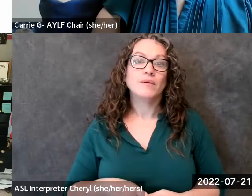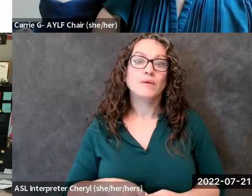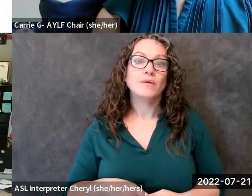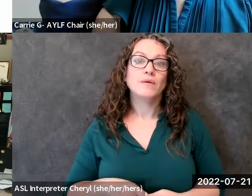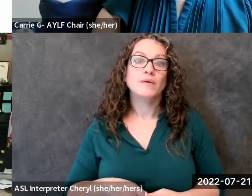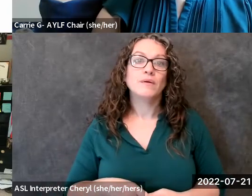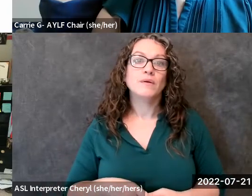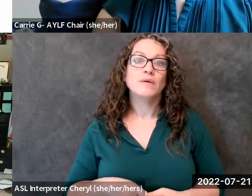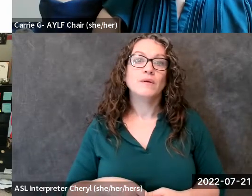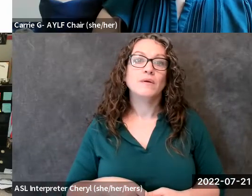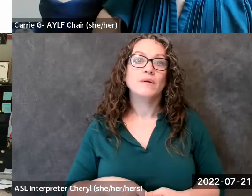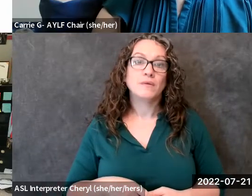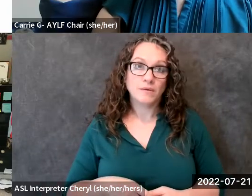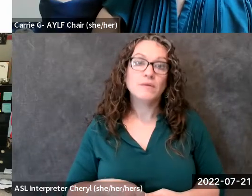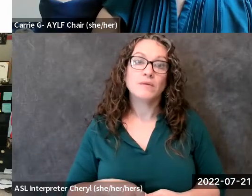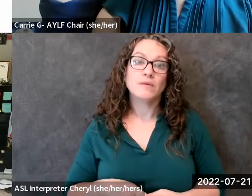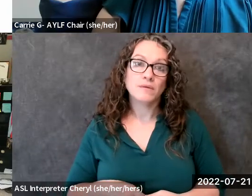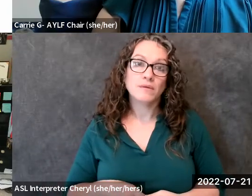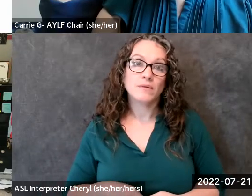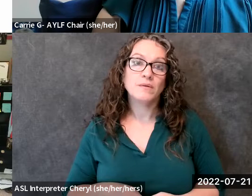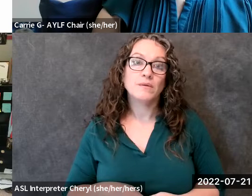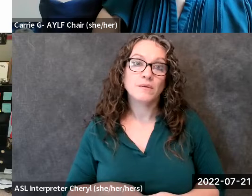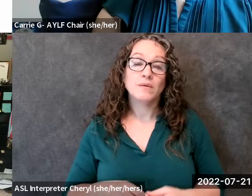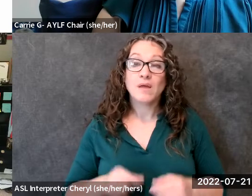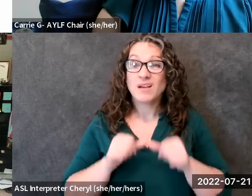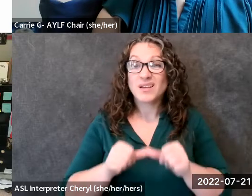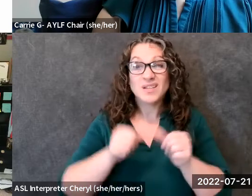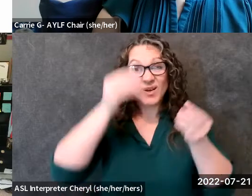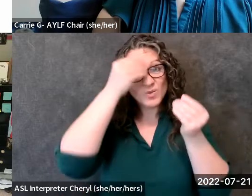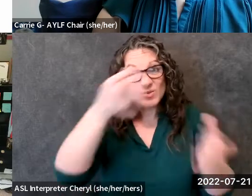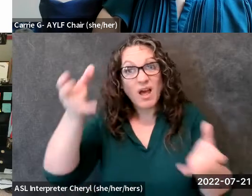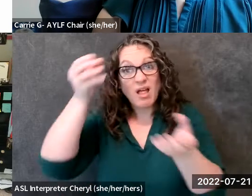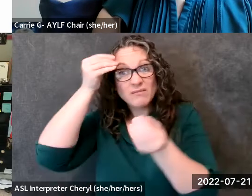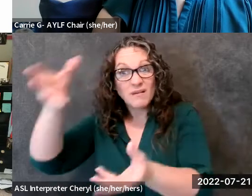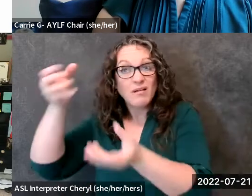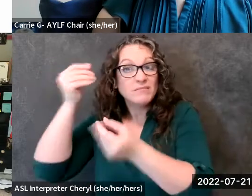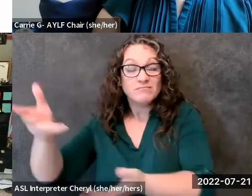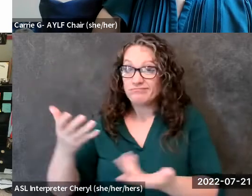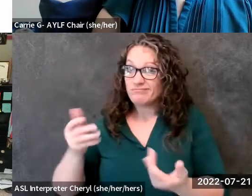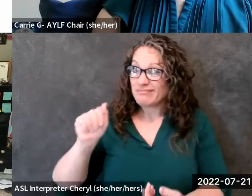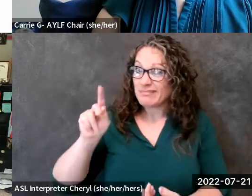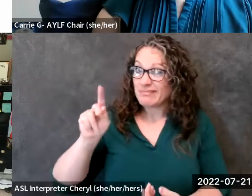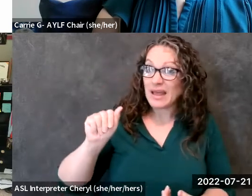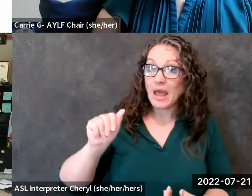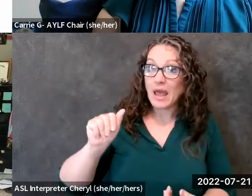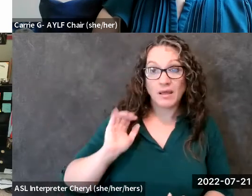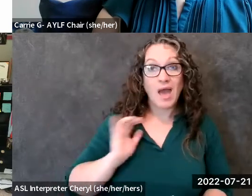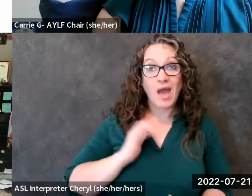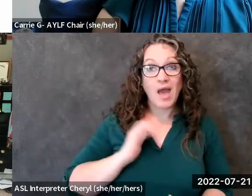you know let them know that the ada is our tool it is a tool that we use